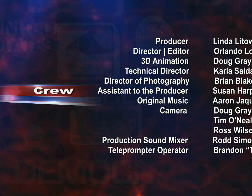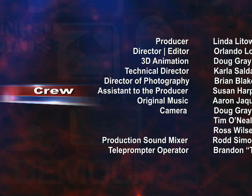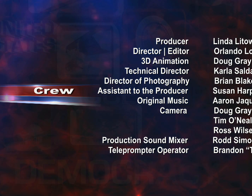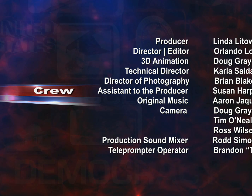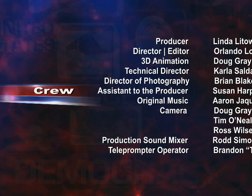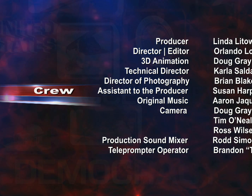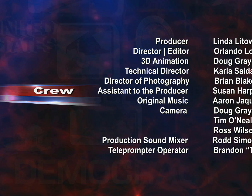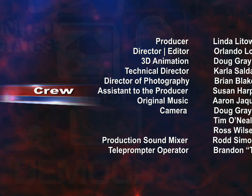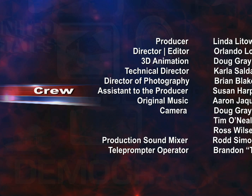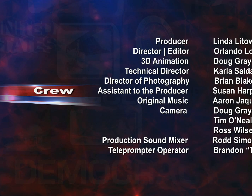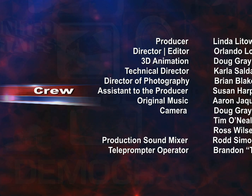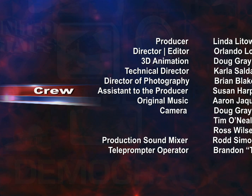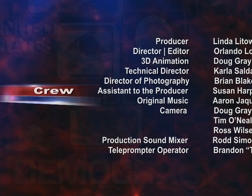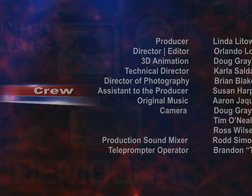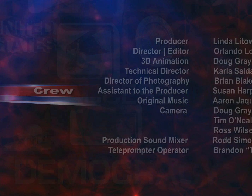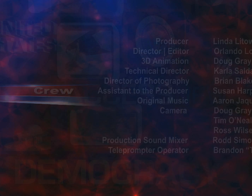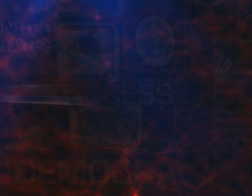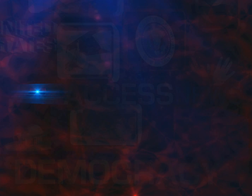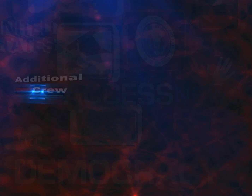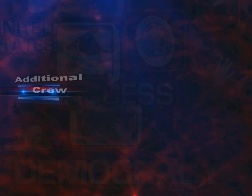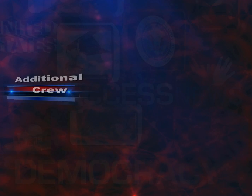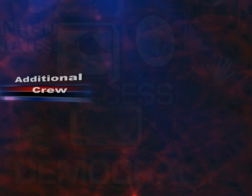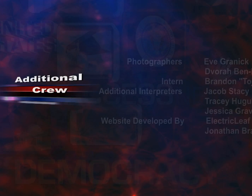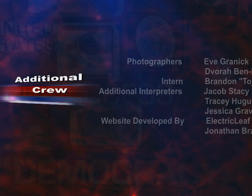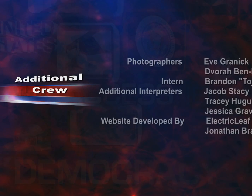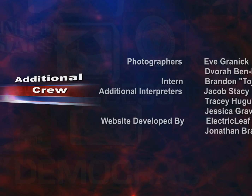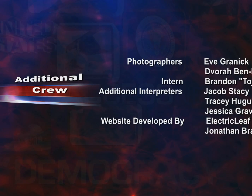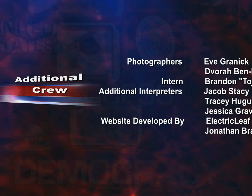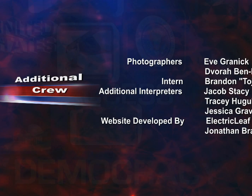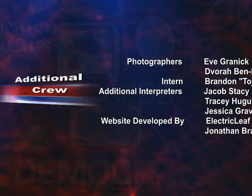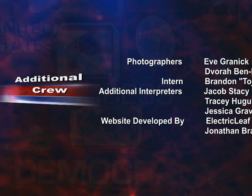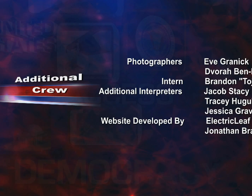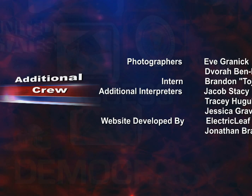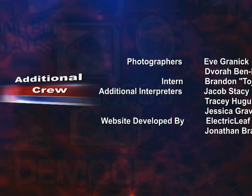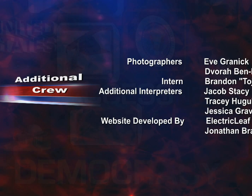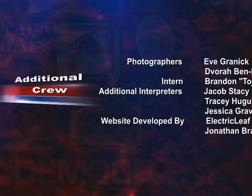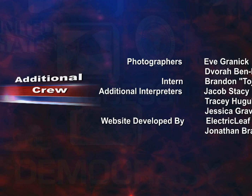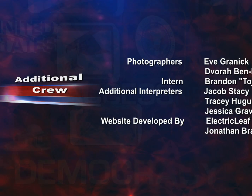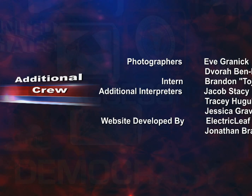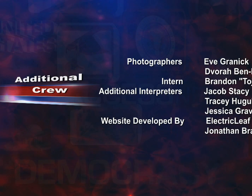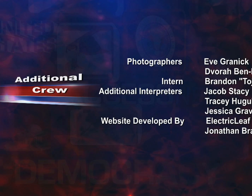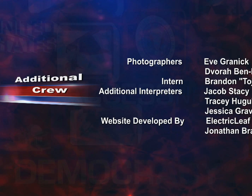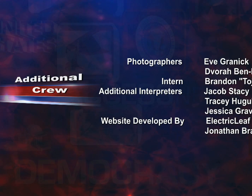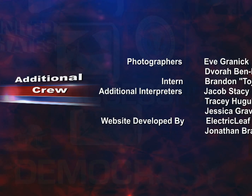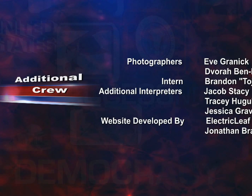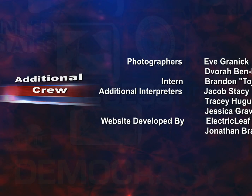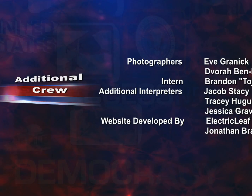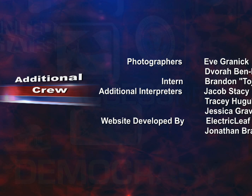BRANDON "TOJ" MORA. ADDITIONAL CREW. PHOTOGRAPHERS: EVE GRANICK, DVORAH BEN-MOSHE.